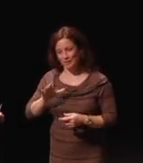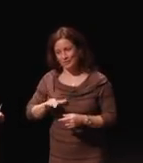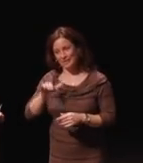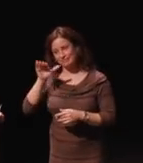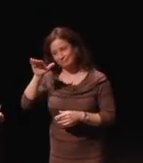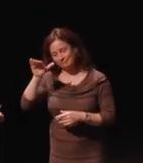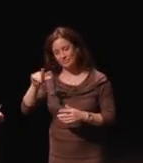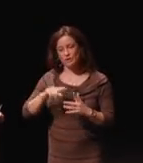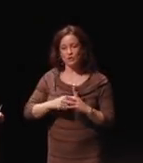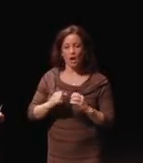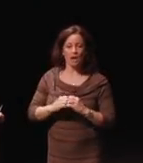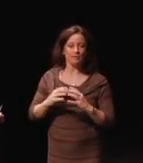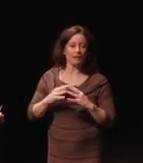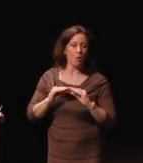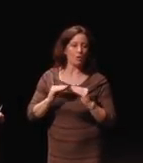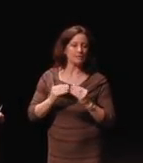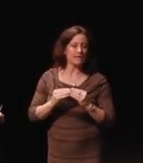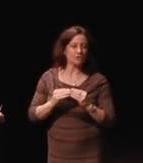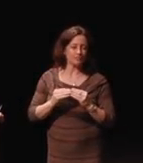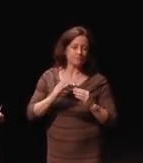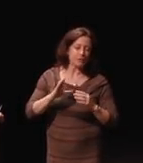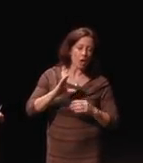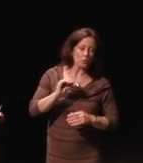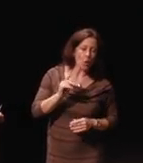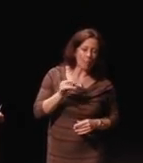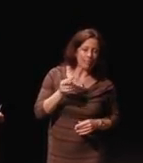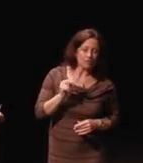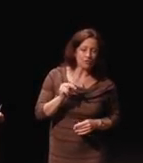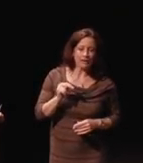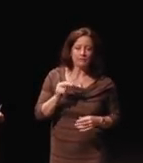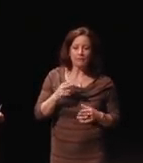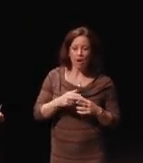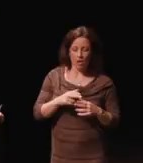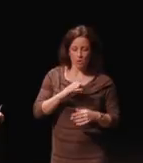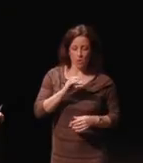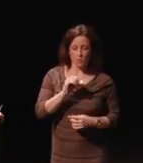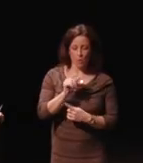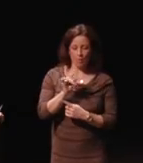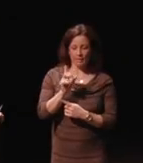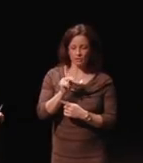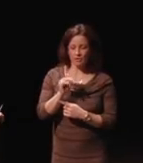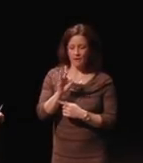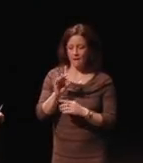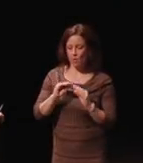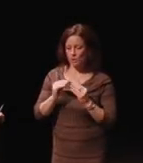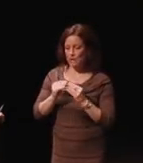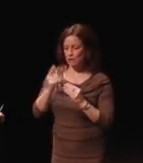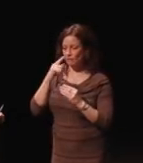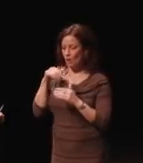an organization or a coalition called the Coalition of Organizations for Accessible Technology. How many of you have ever heard of